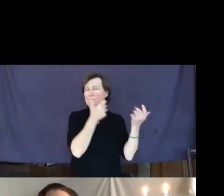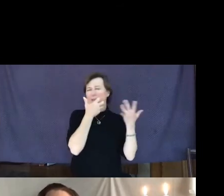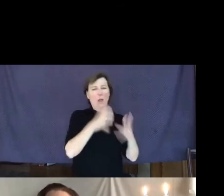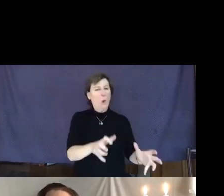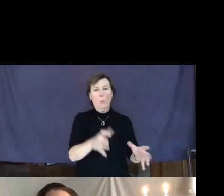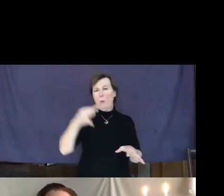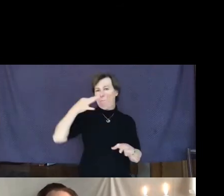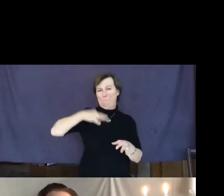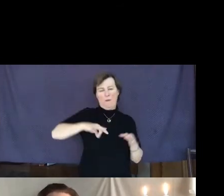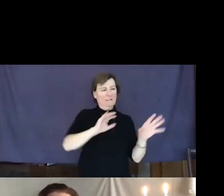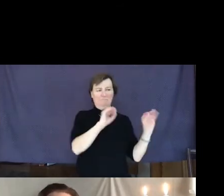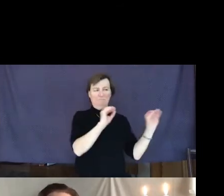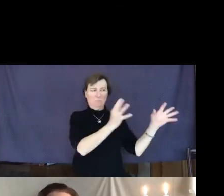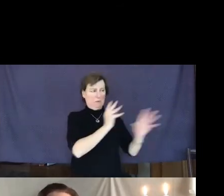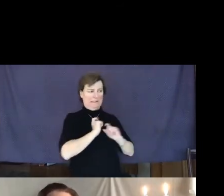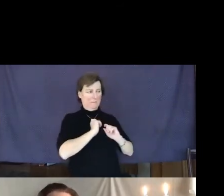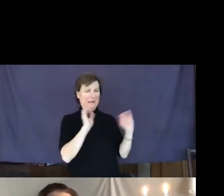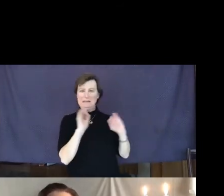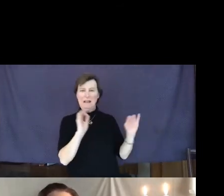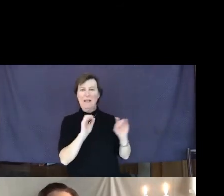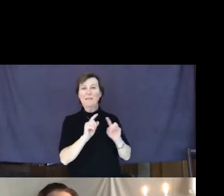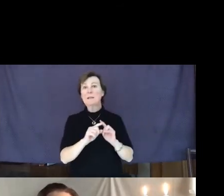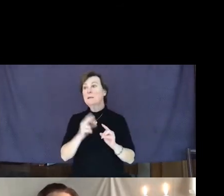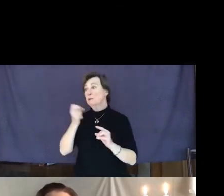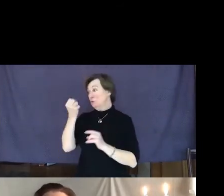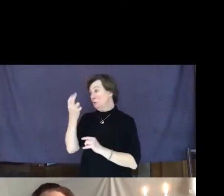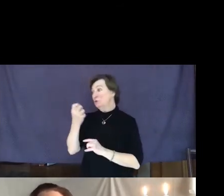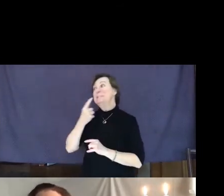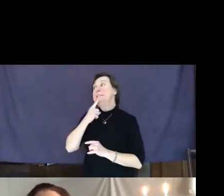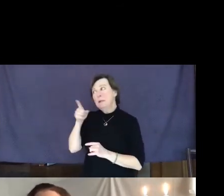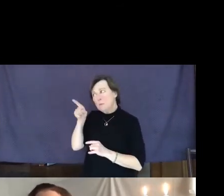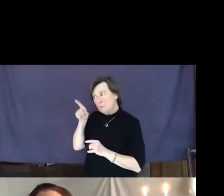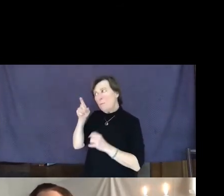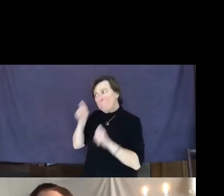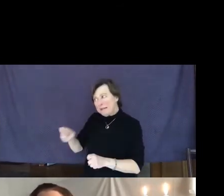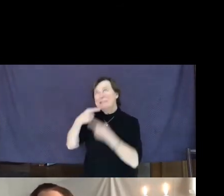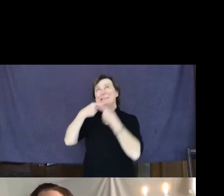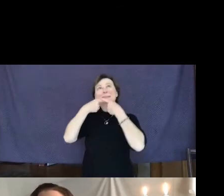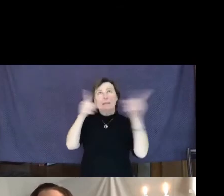she insisted his story be told.